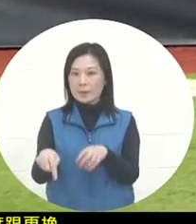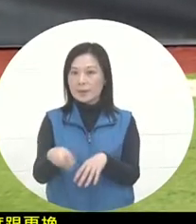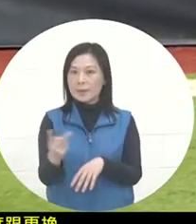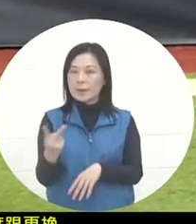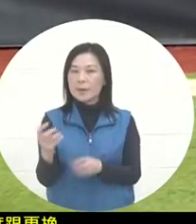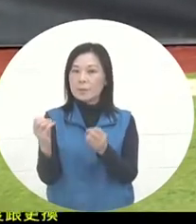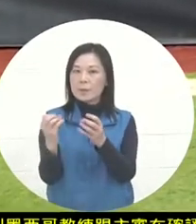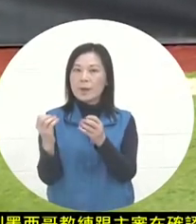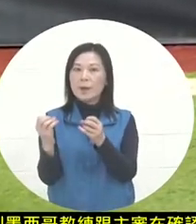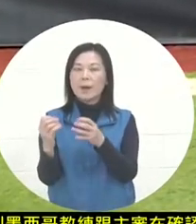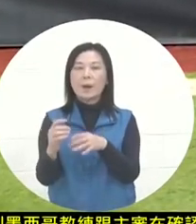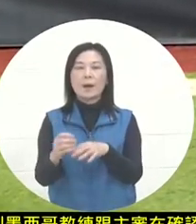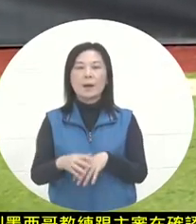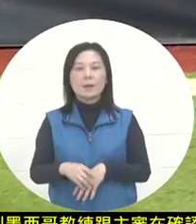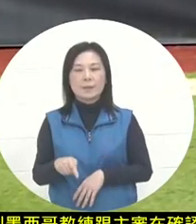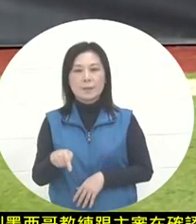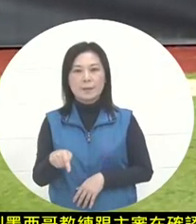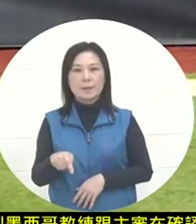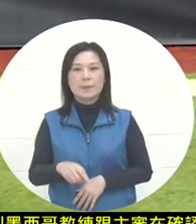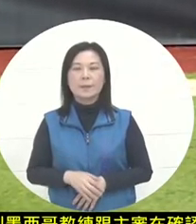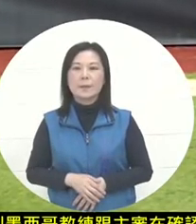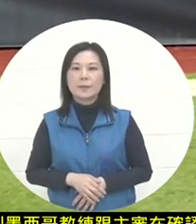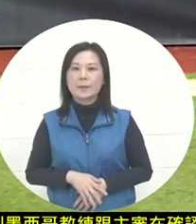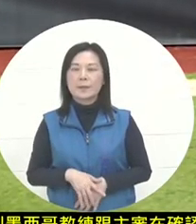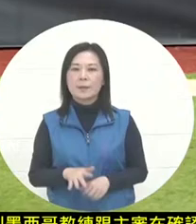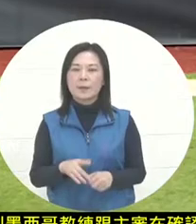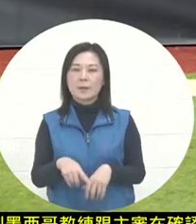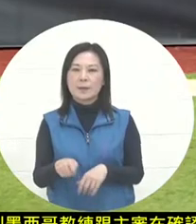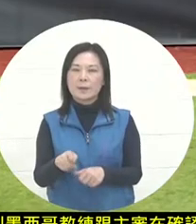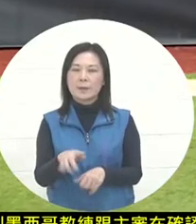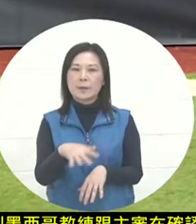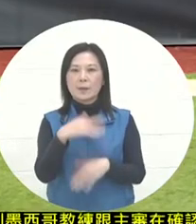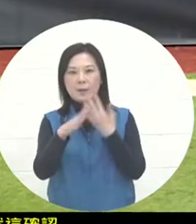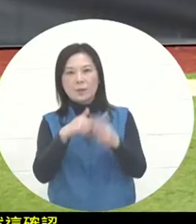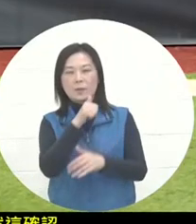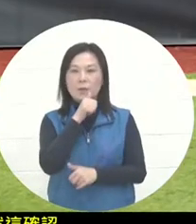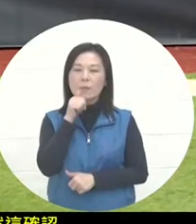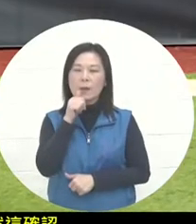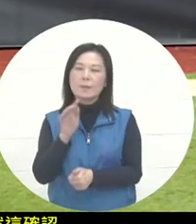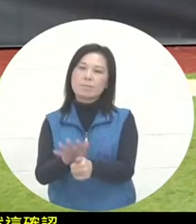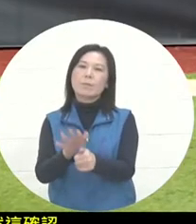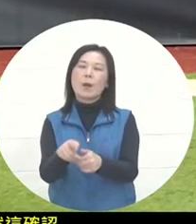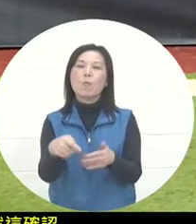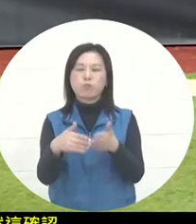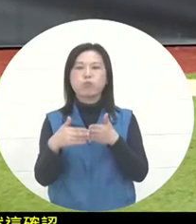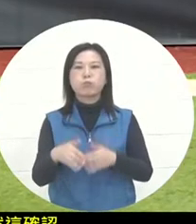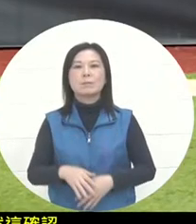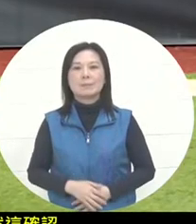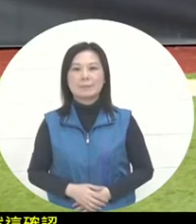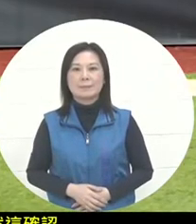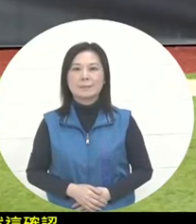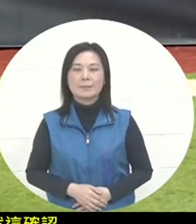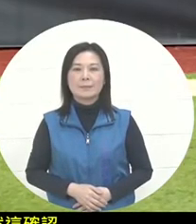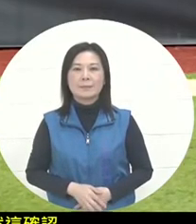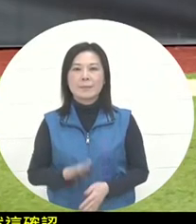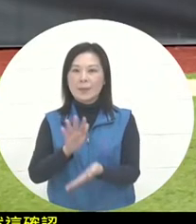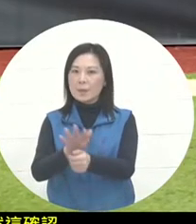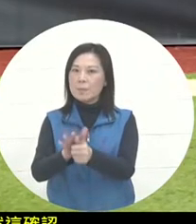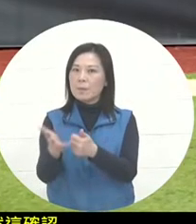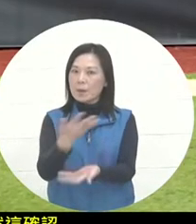must be communicated more clearly through some interpreters or even sign language interpreters.